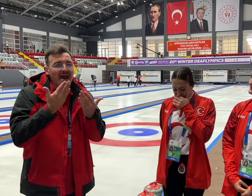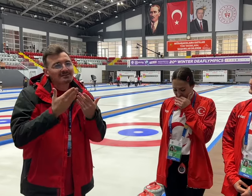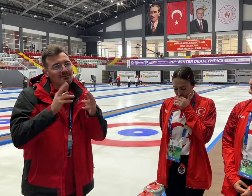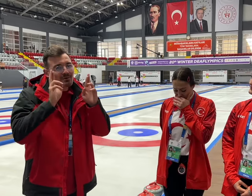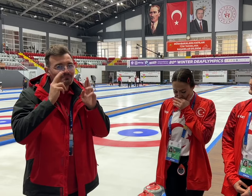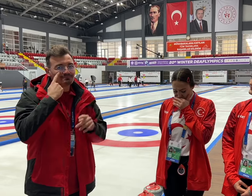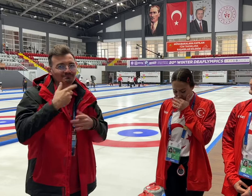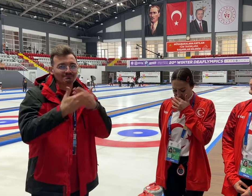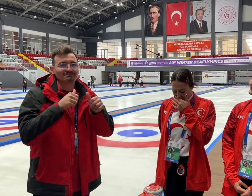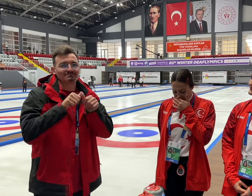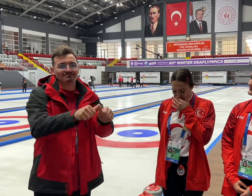Hopefully, it will be easy.